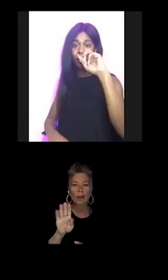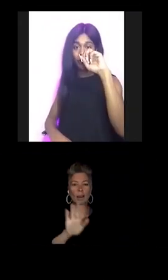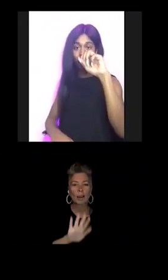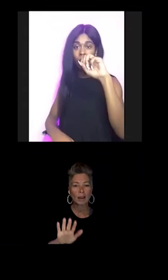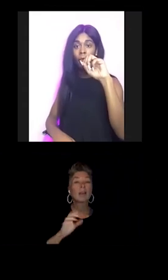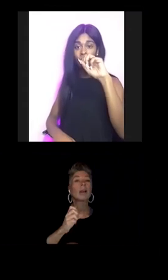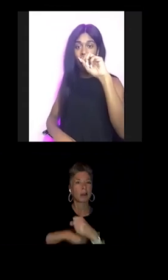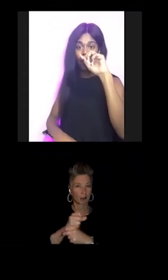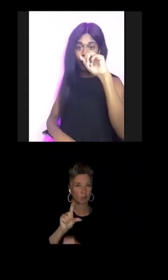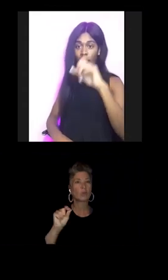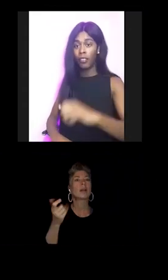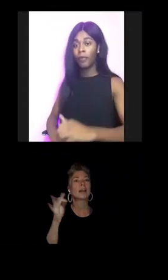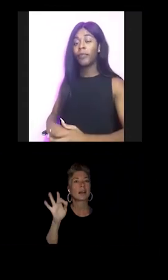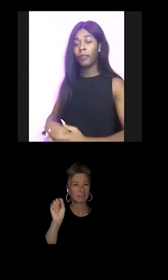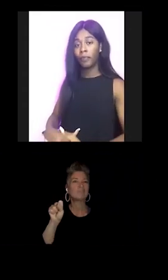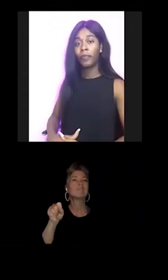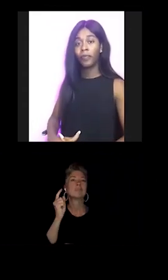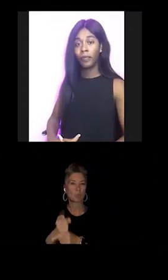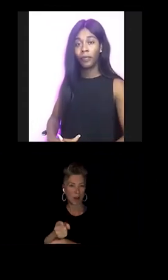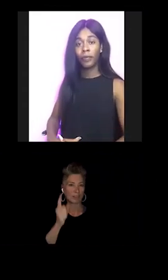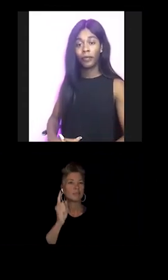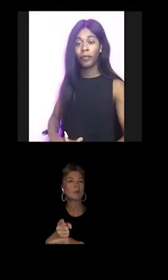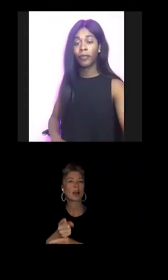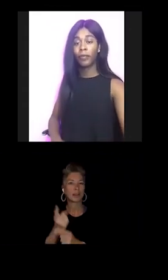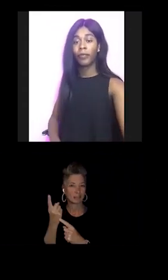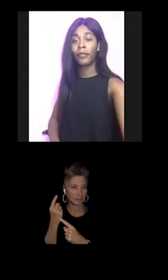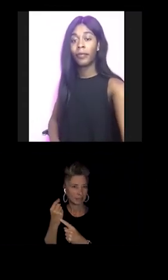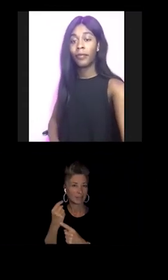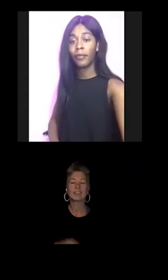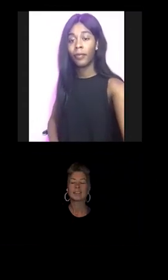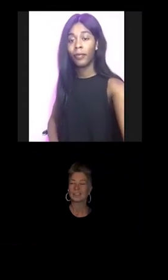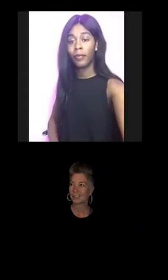Okay. You're right, you're right, you're right. And like what that was like, um.